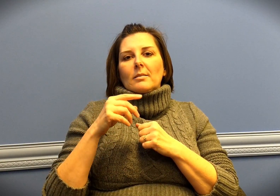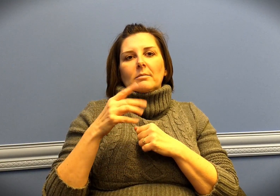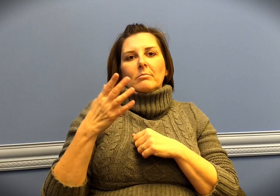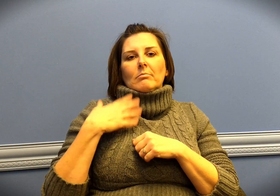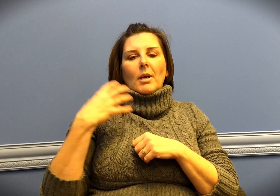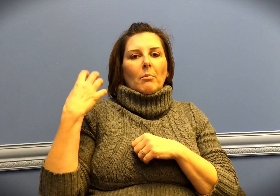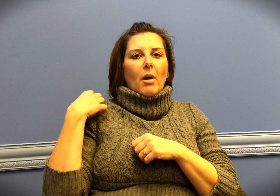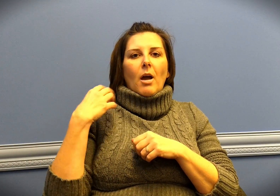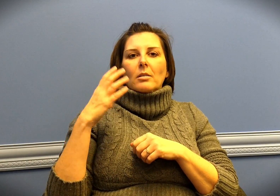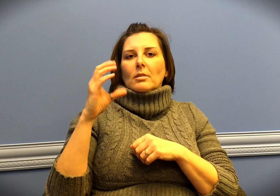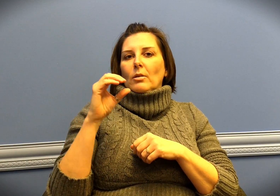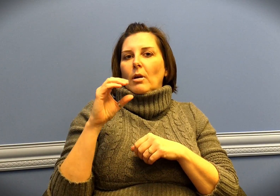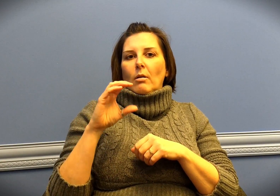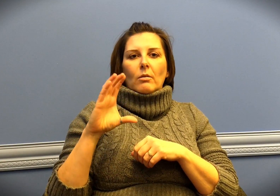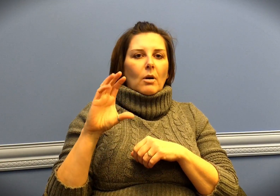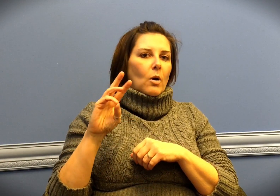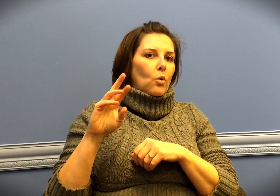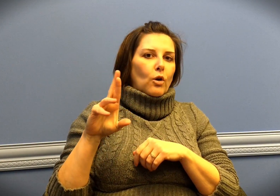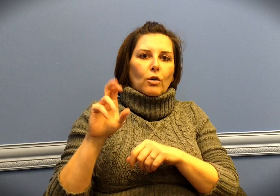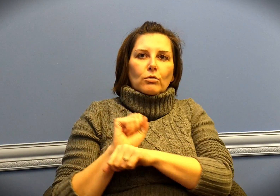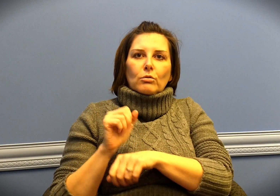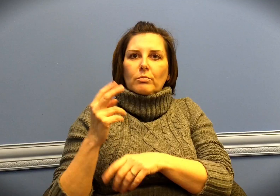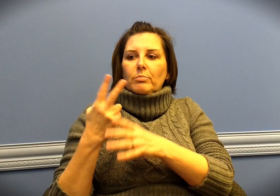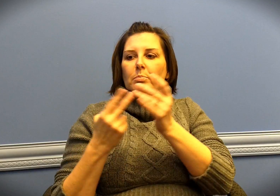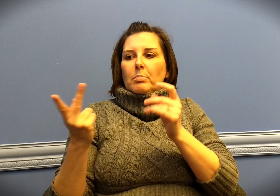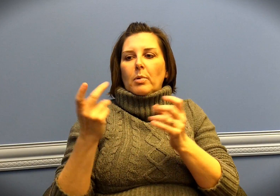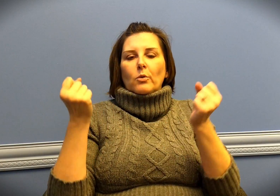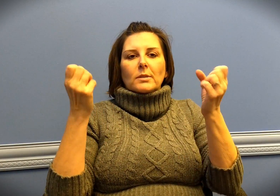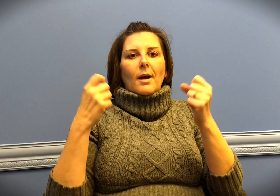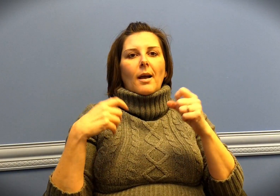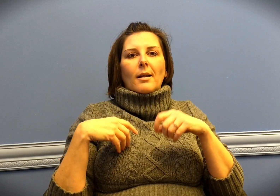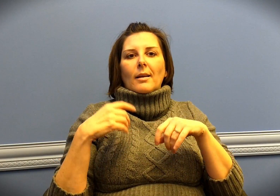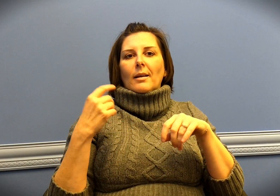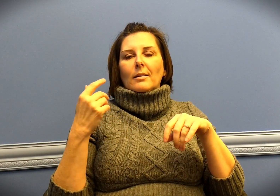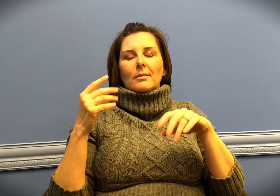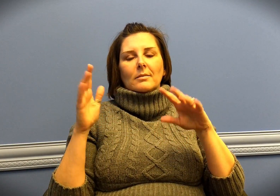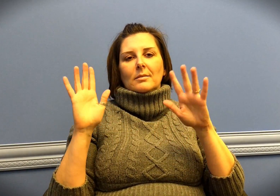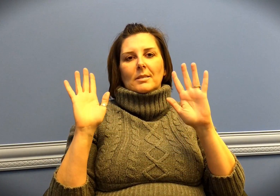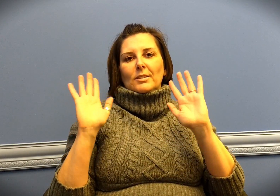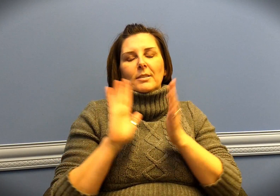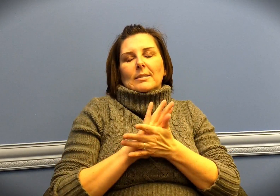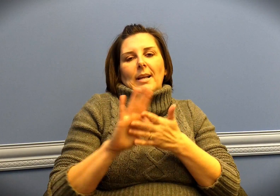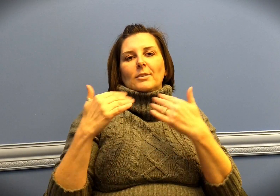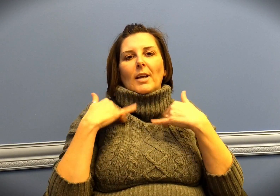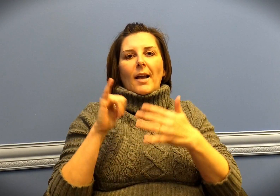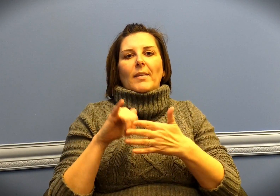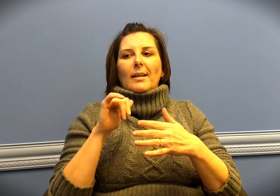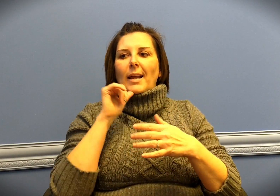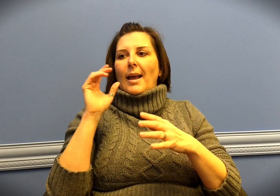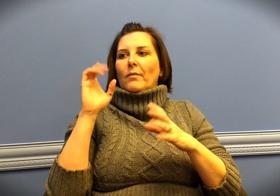My boss and co-worker both sign which is nice. I don't have to worry about requesting an interpreter